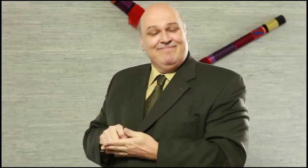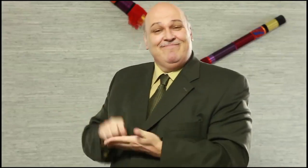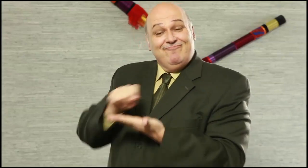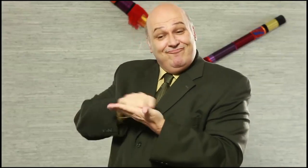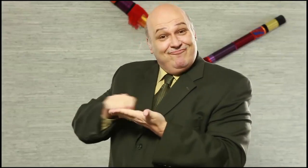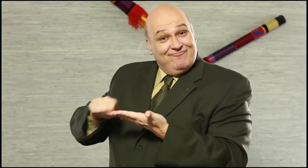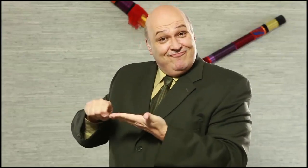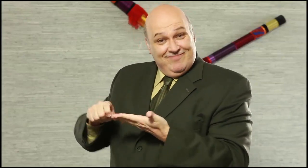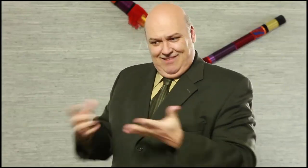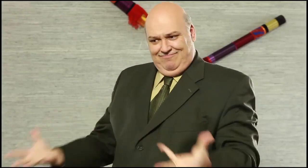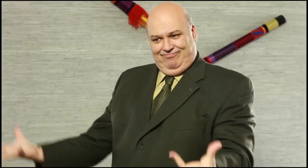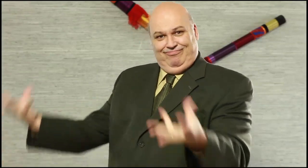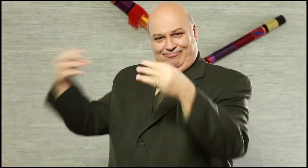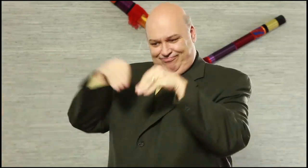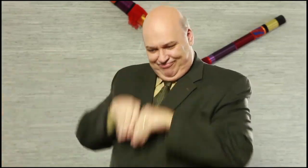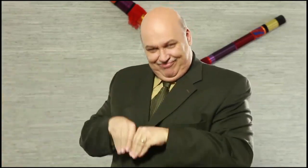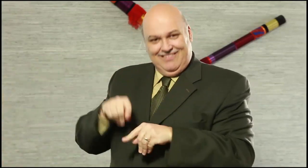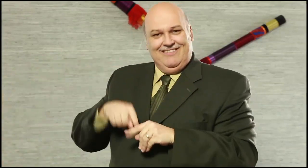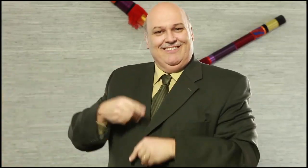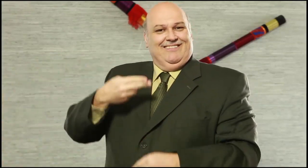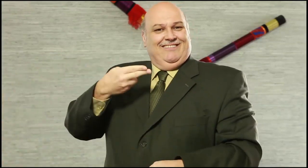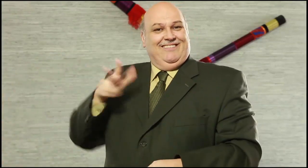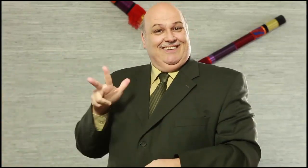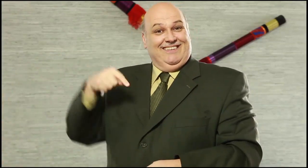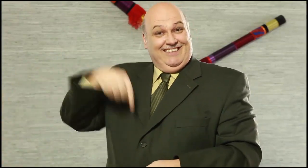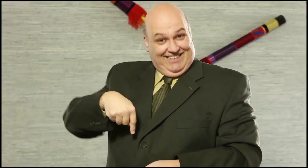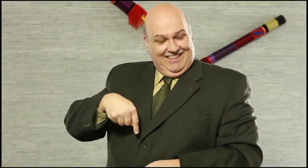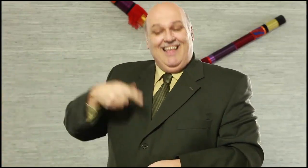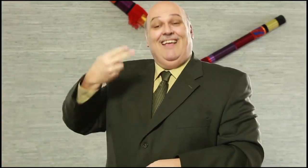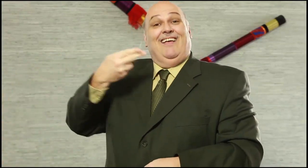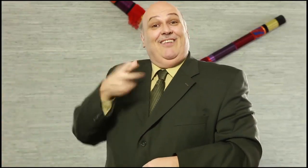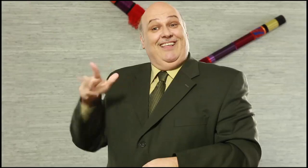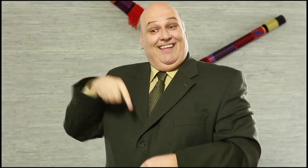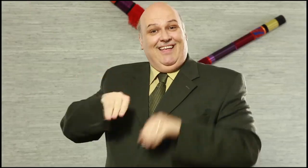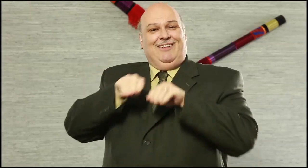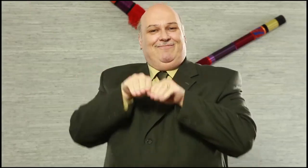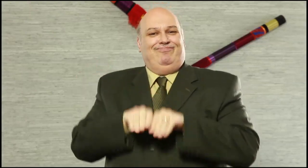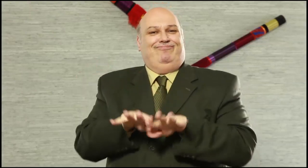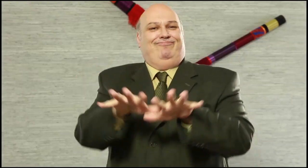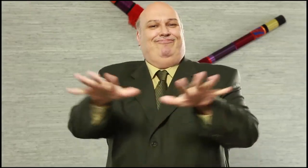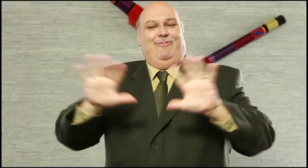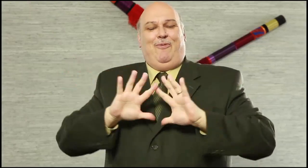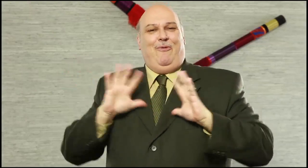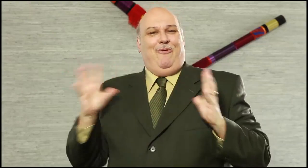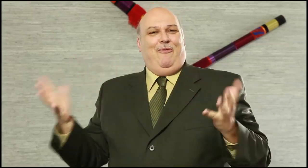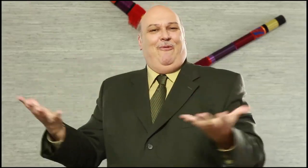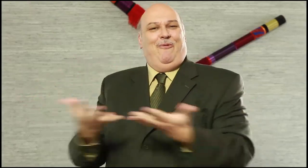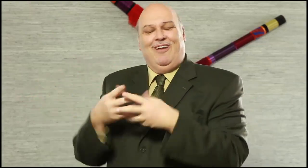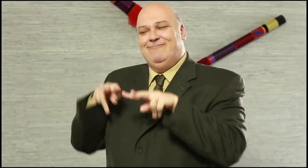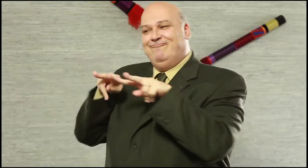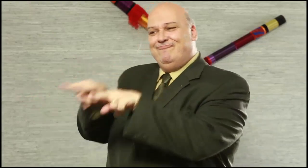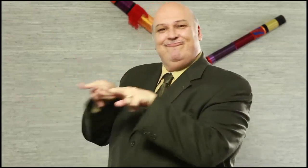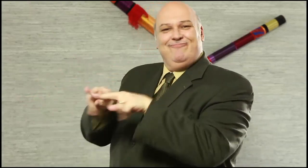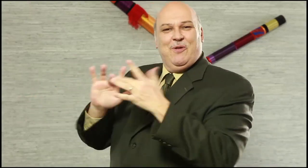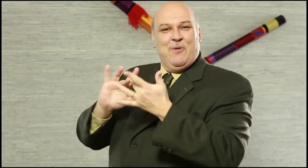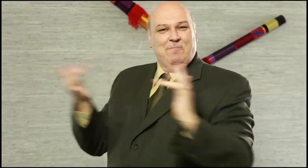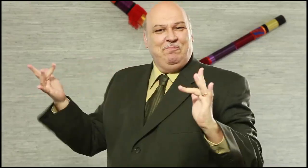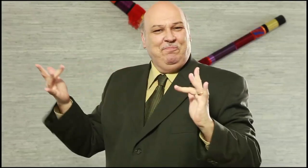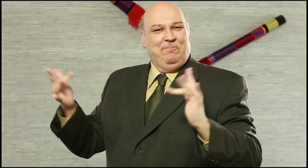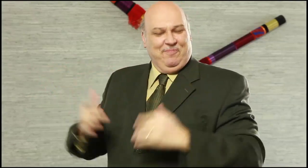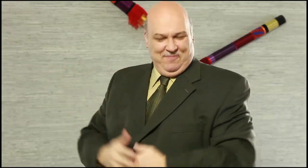contributing from different countries around the world.